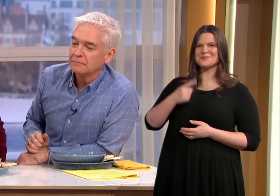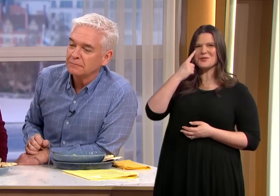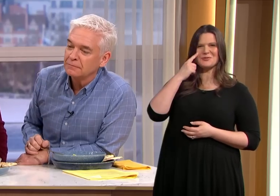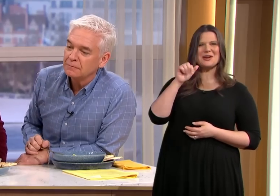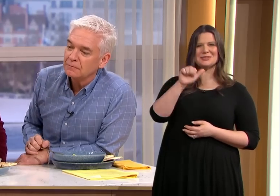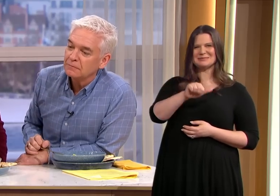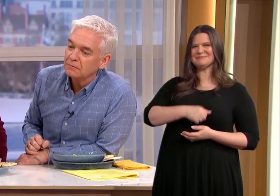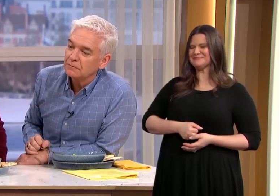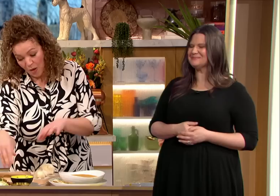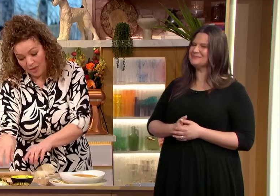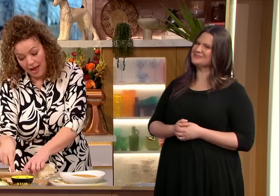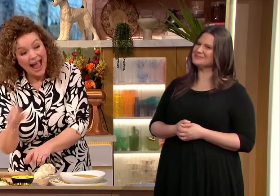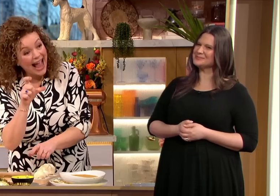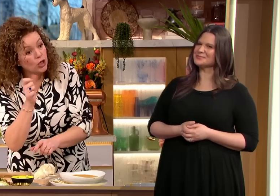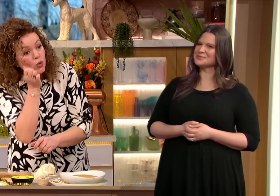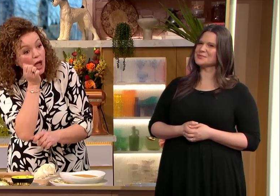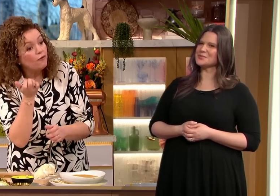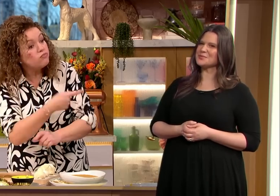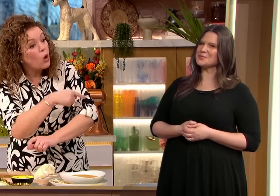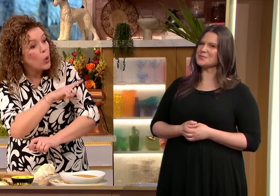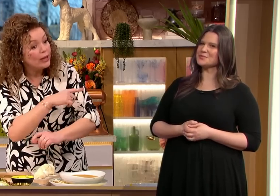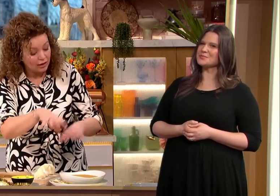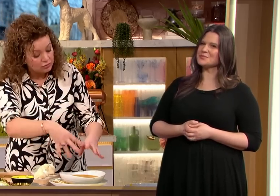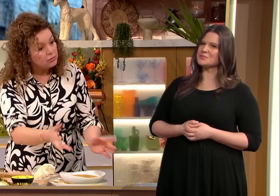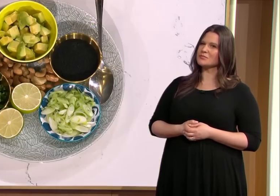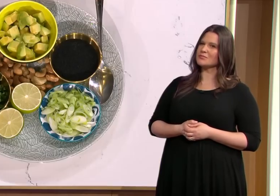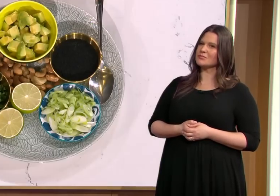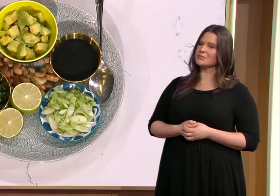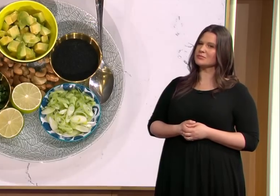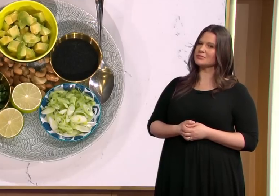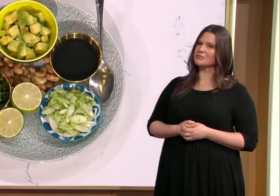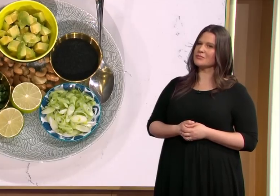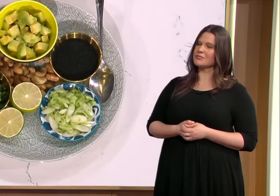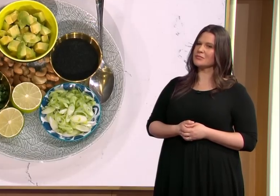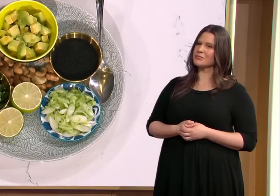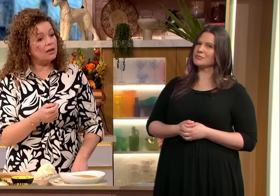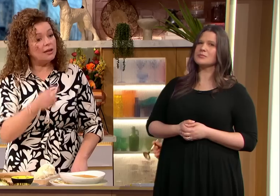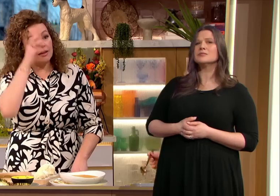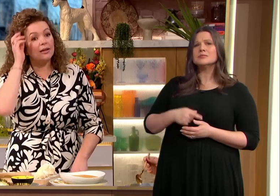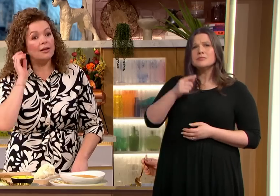yeah and then cashew nuts as well again for protein did you roast the cashews